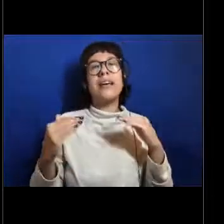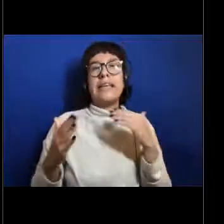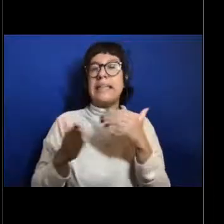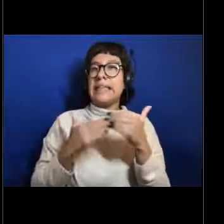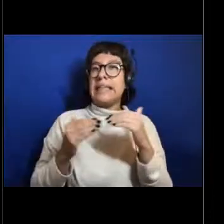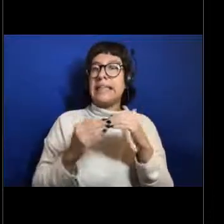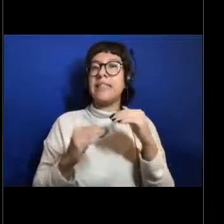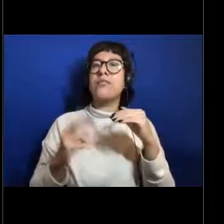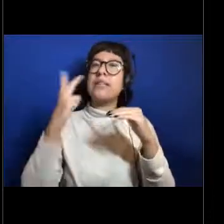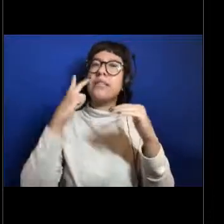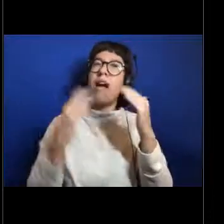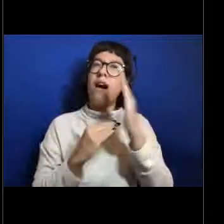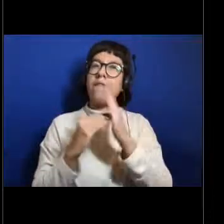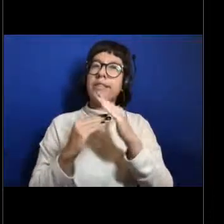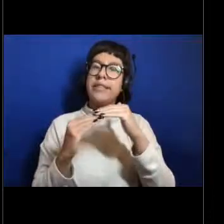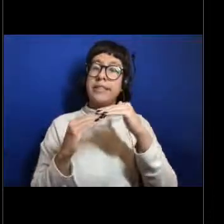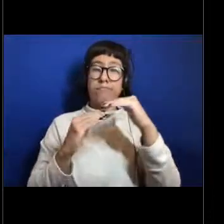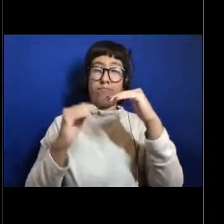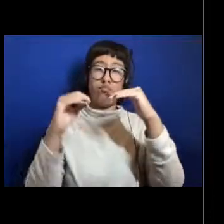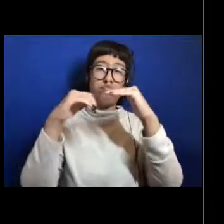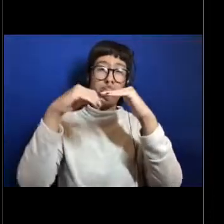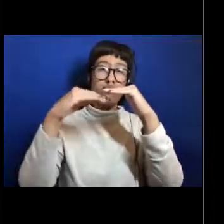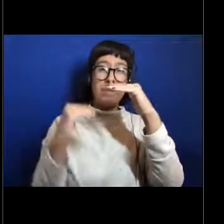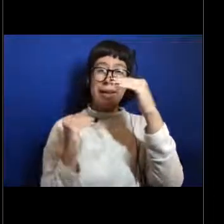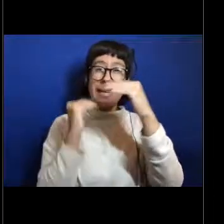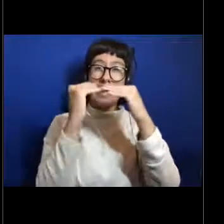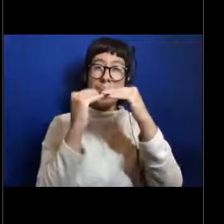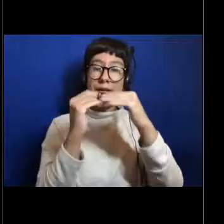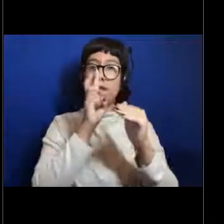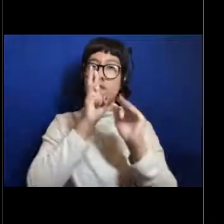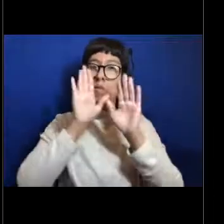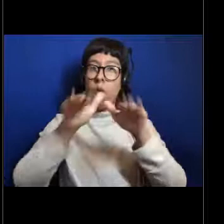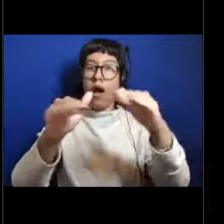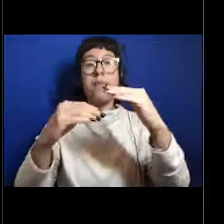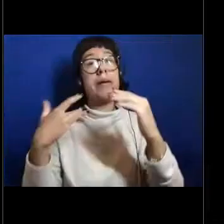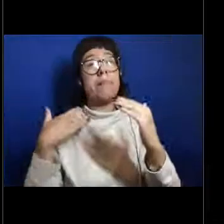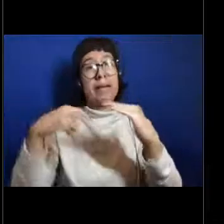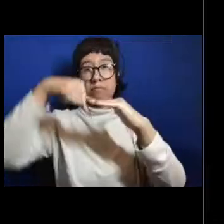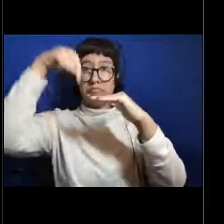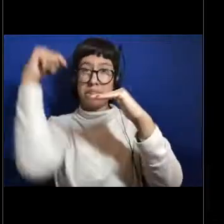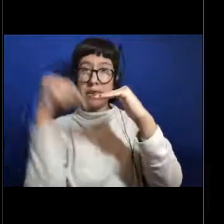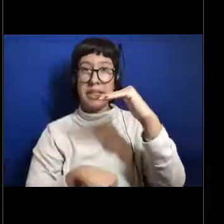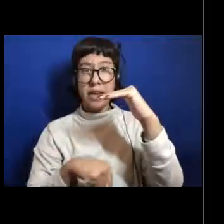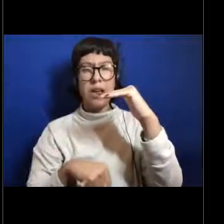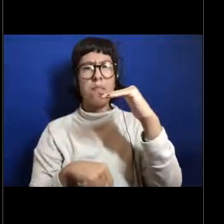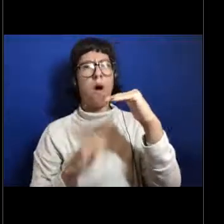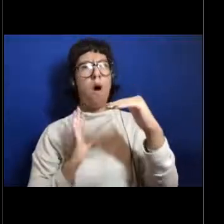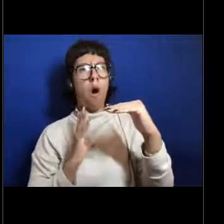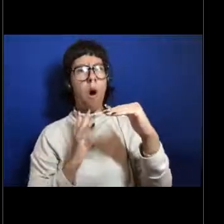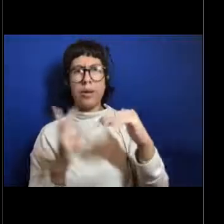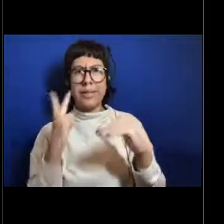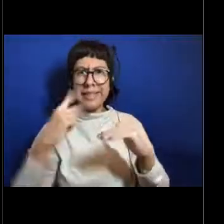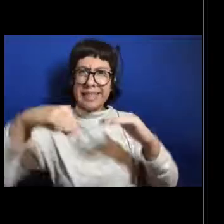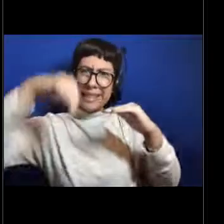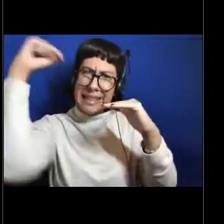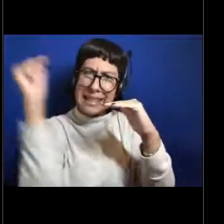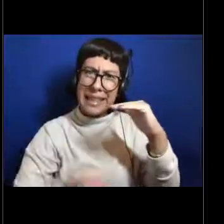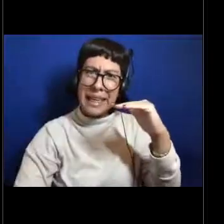that we saw very deep off shore of North Carolina one year and that's really cool for us because we can then get to learn a little bit again